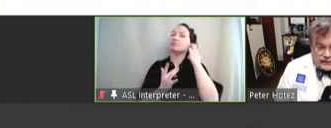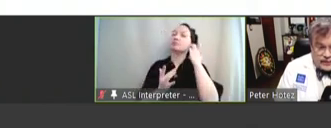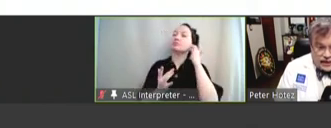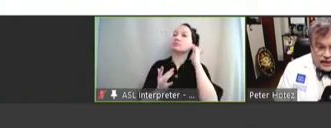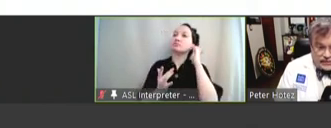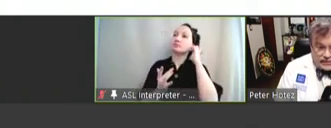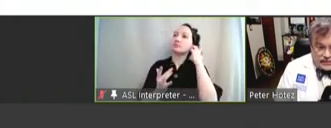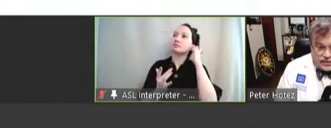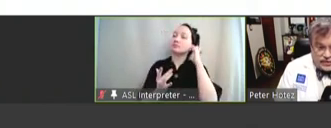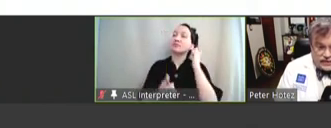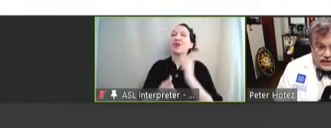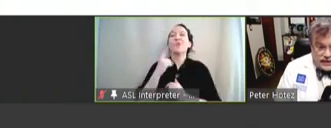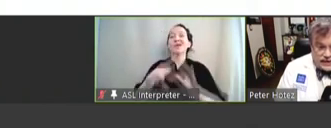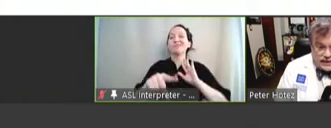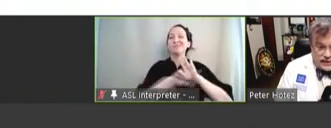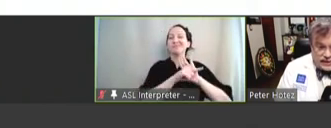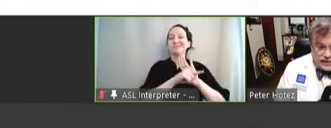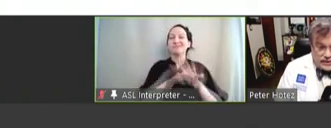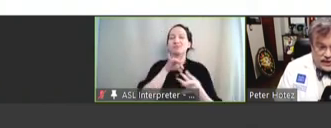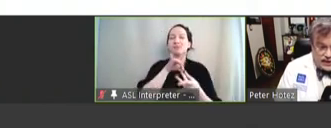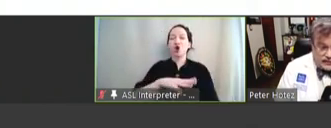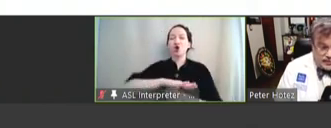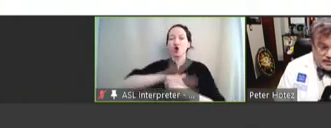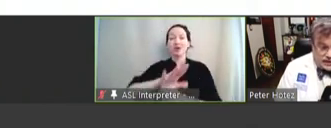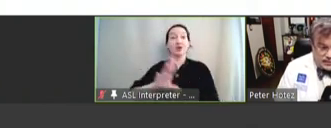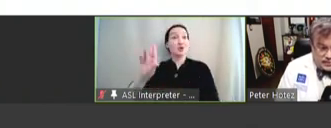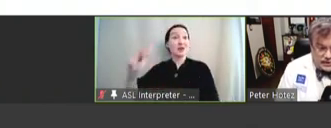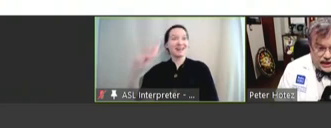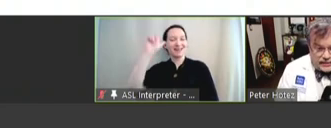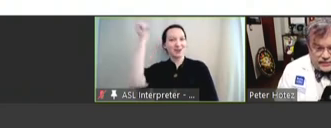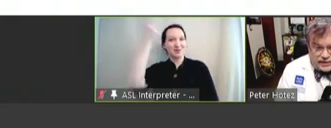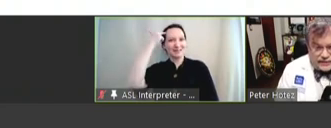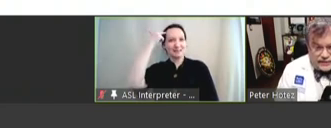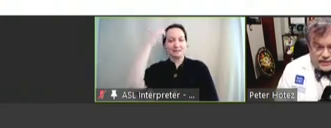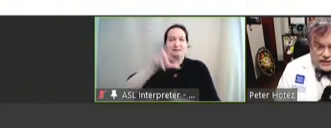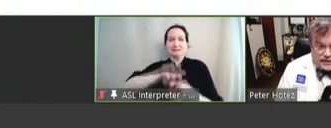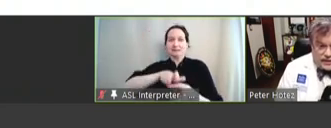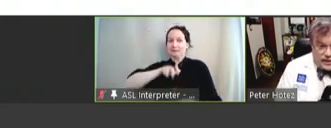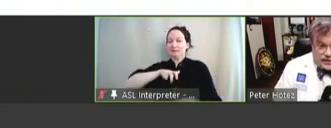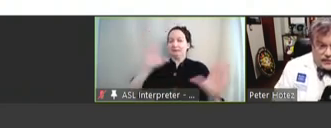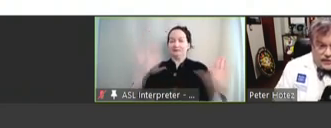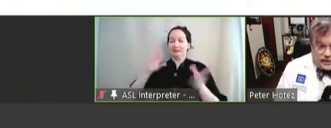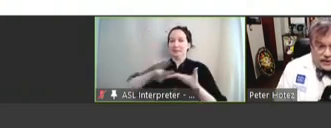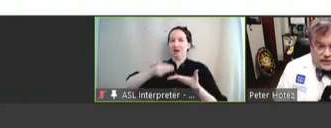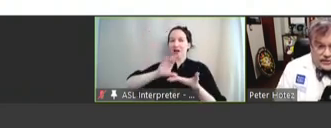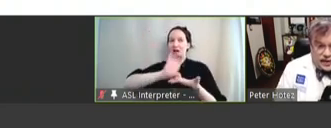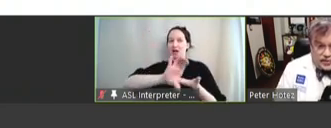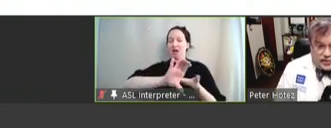the fallouts of COVID-19 is the UK government has pulled out of their funding for neglected tropical